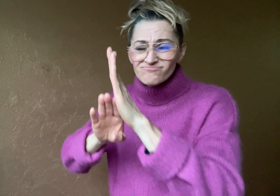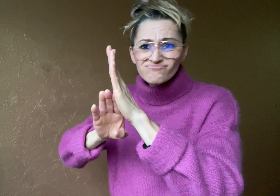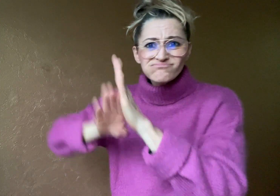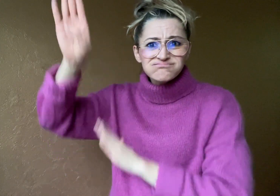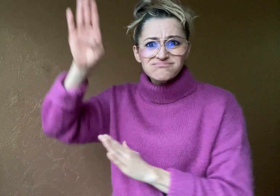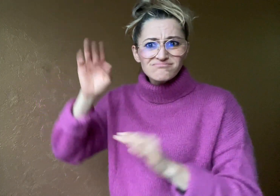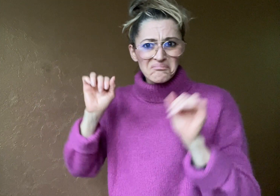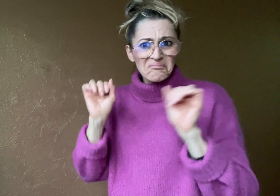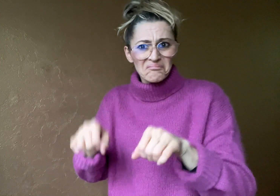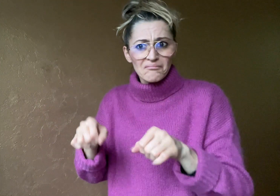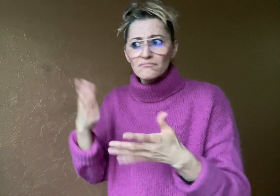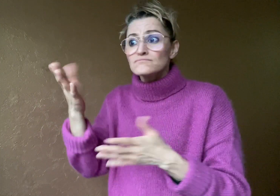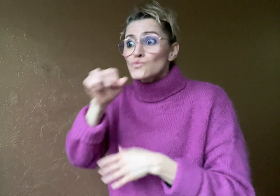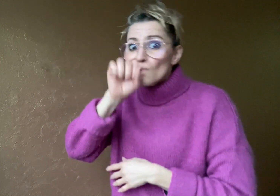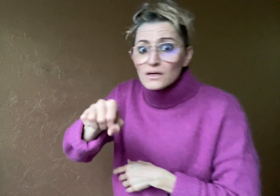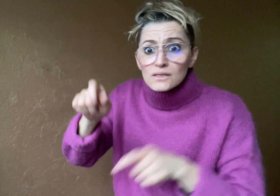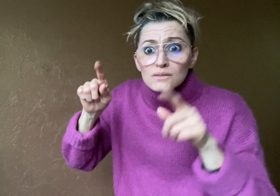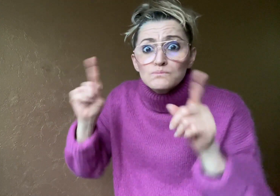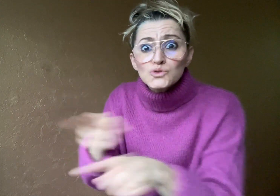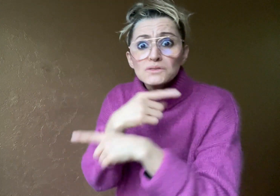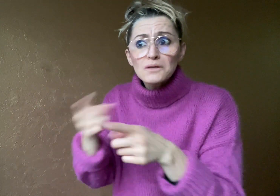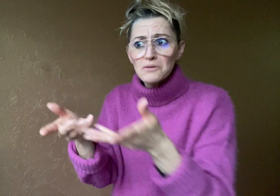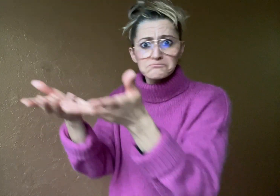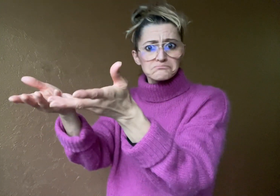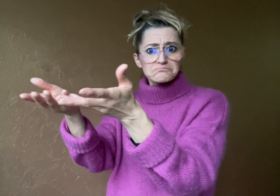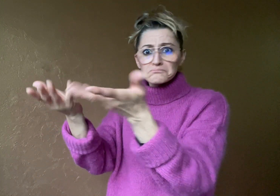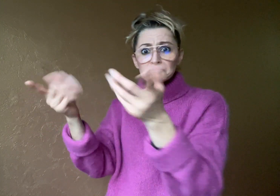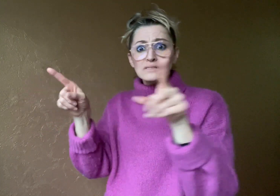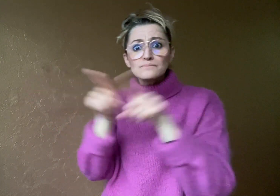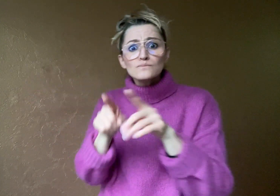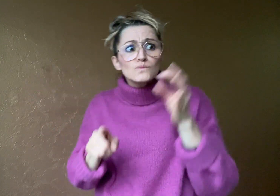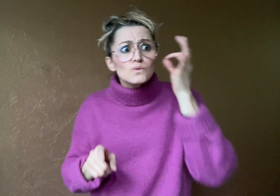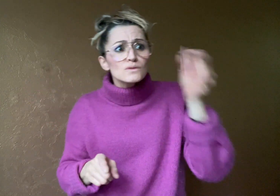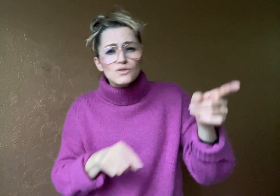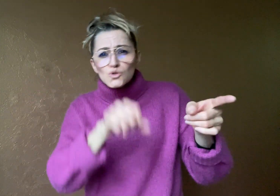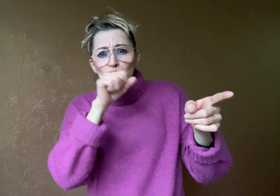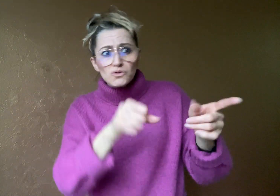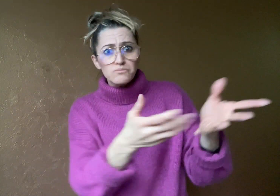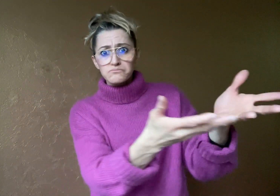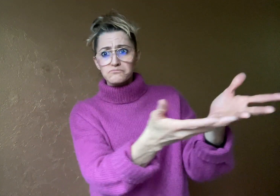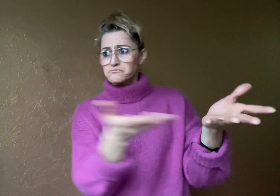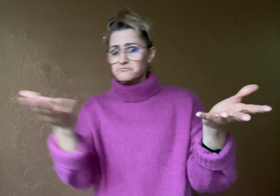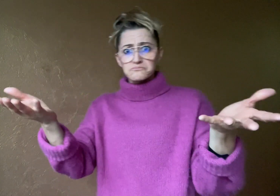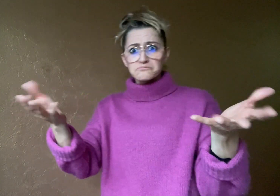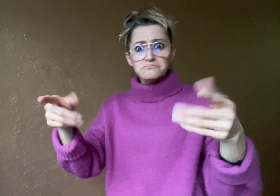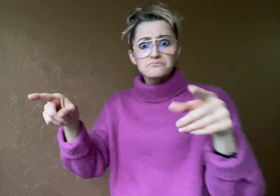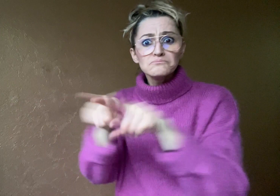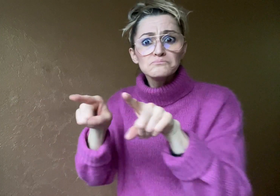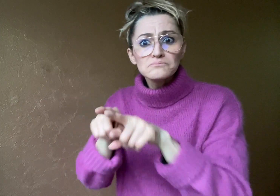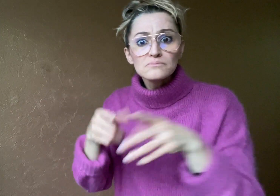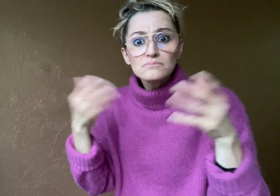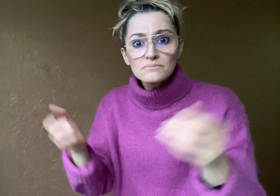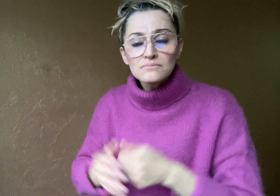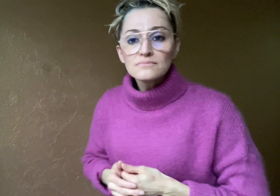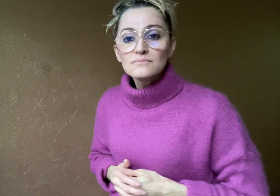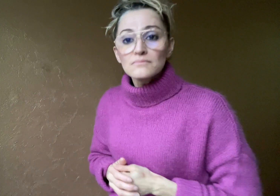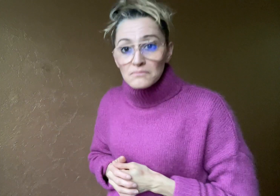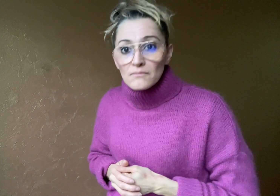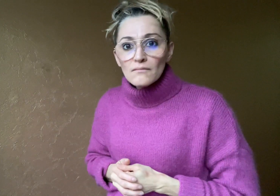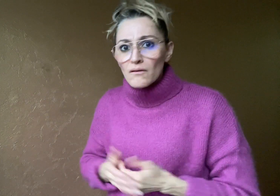as successful at music as any hearing person.